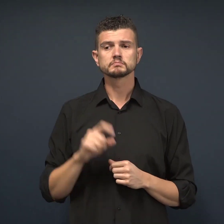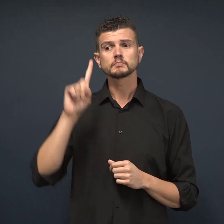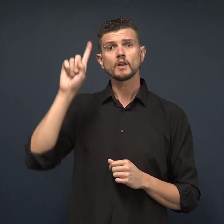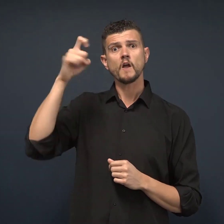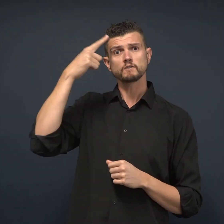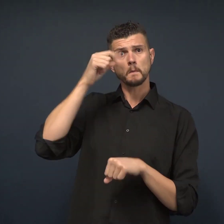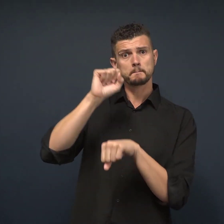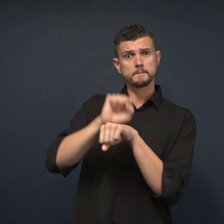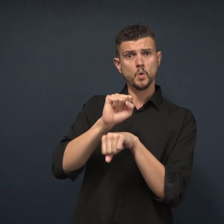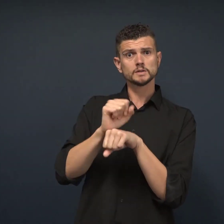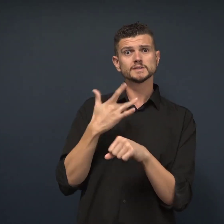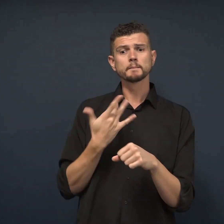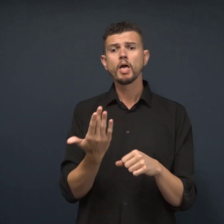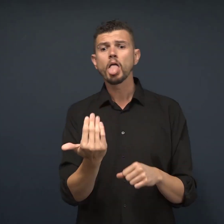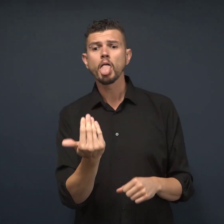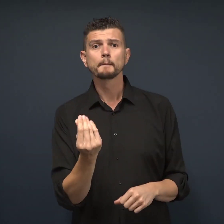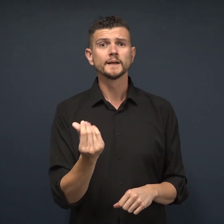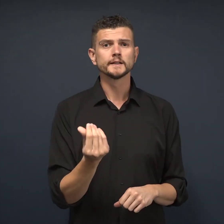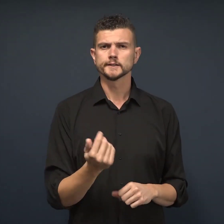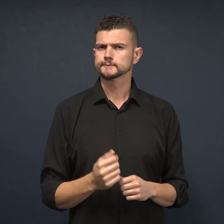Government employees will never solicit money.